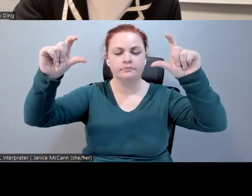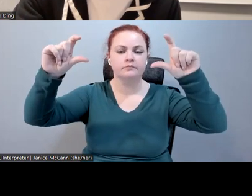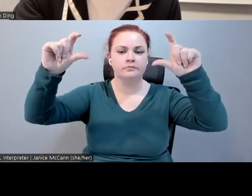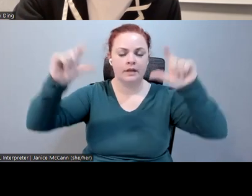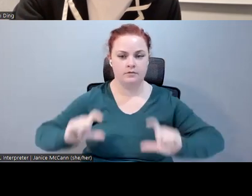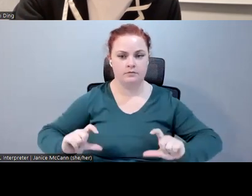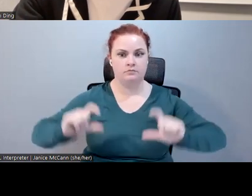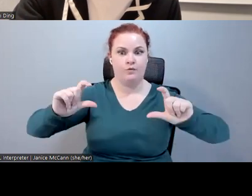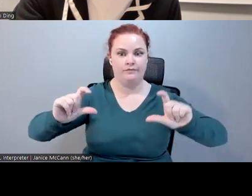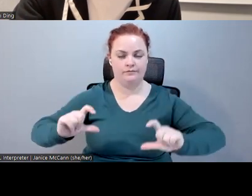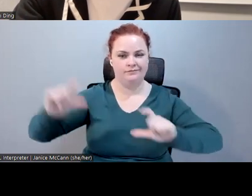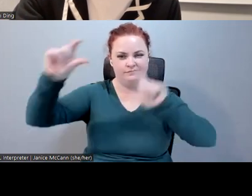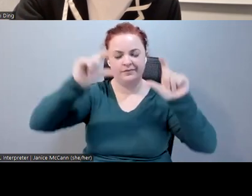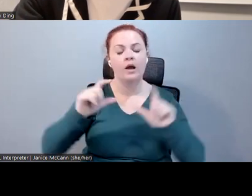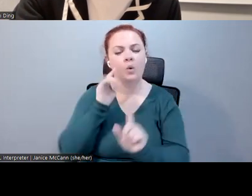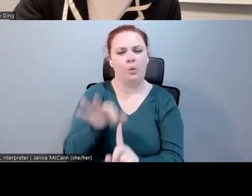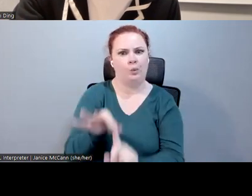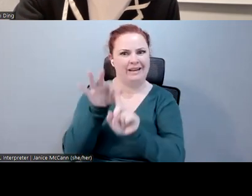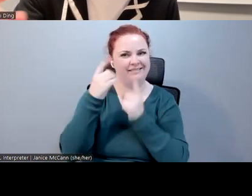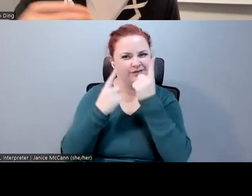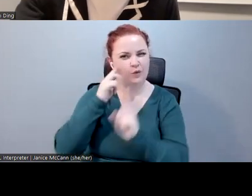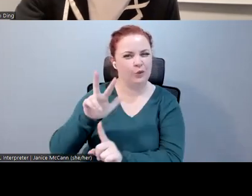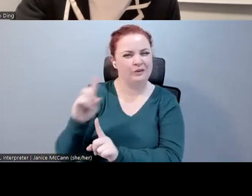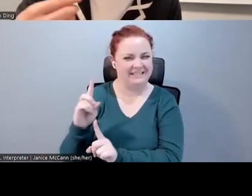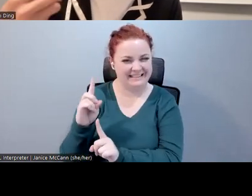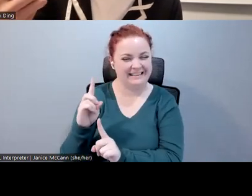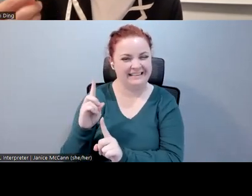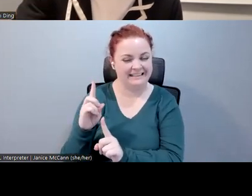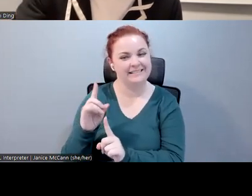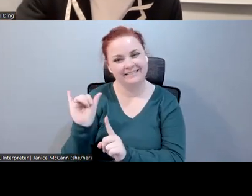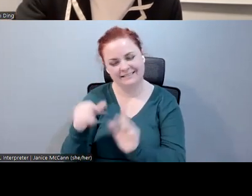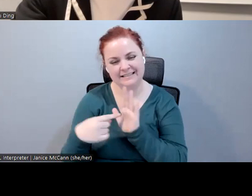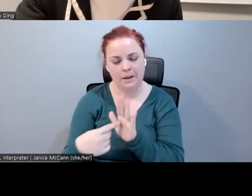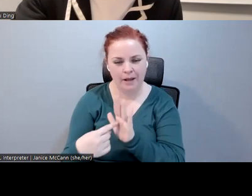3D captioning design. For example, do we have a fixed